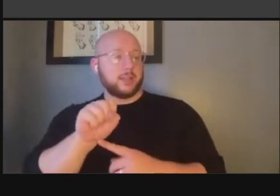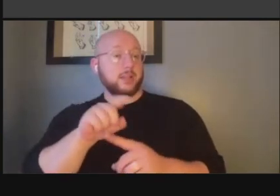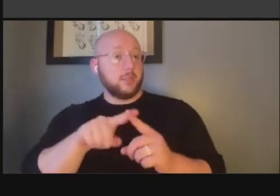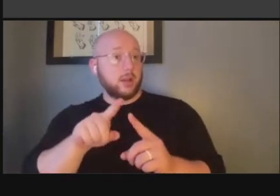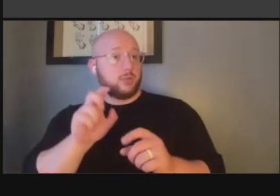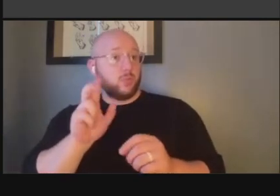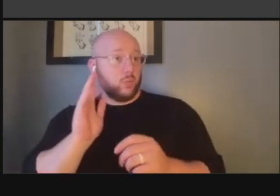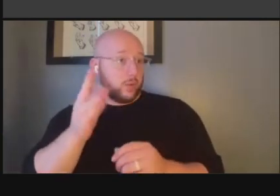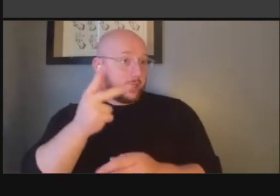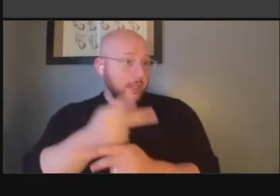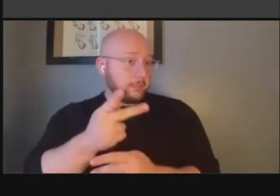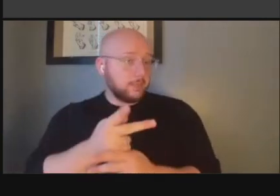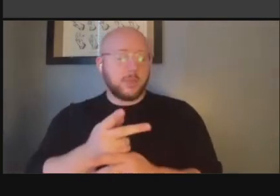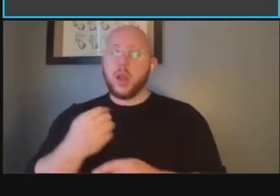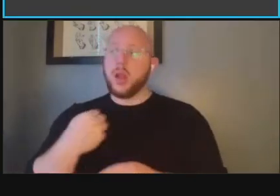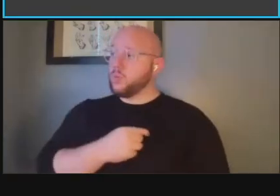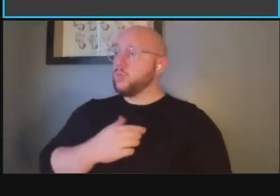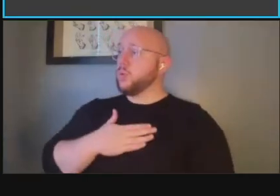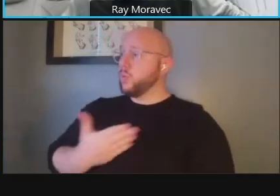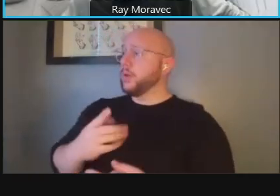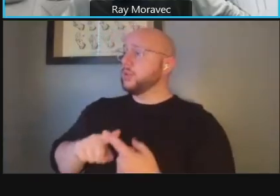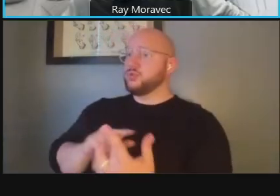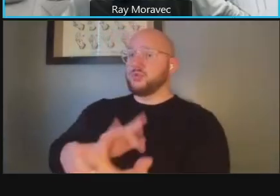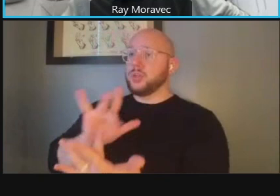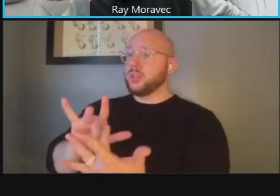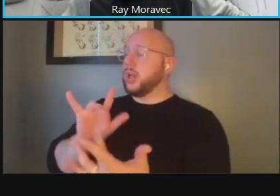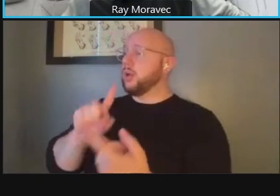uh yeah we're happy to reach out to the conservancy if you want to um